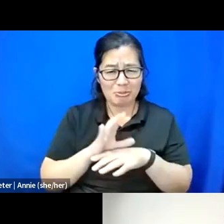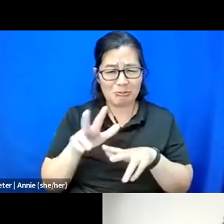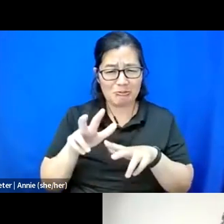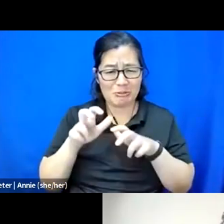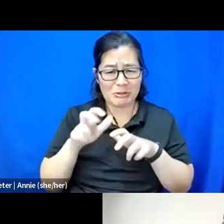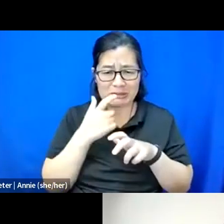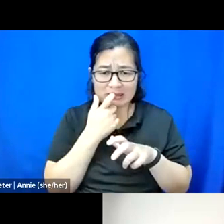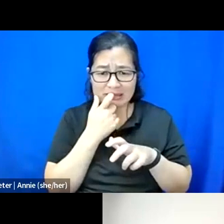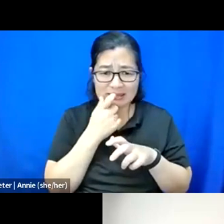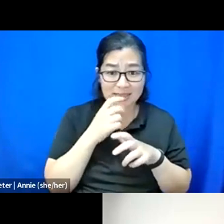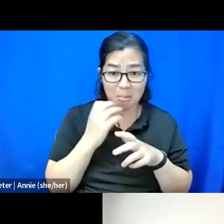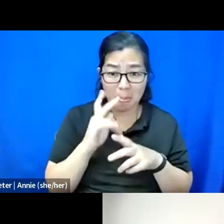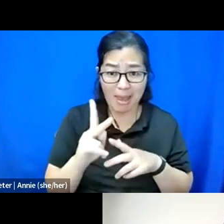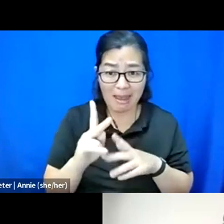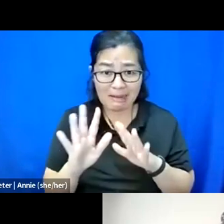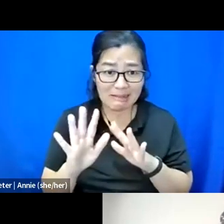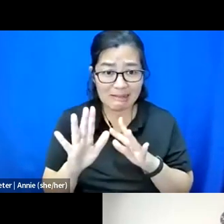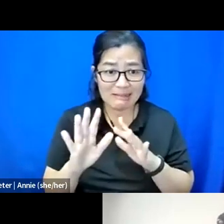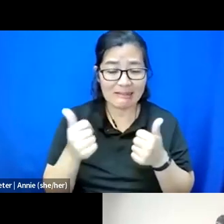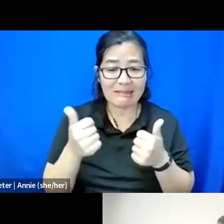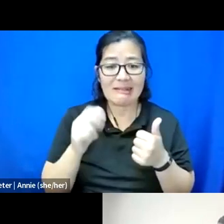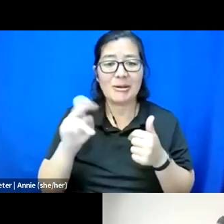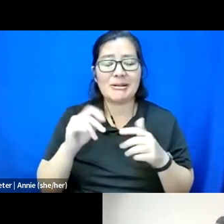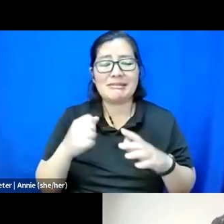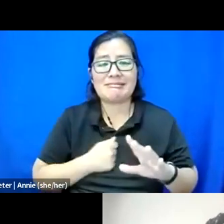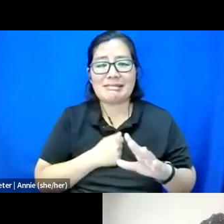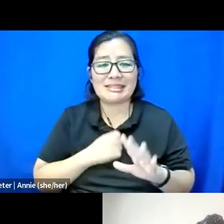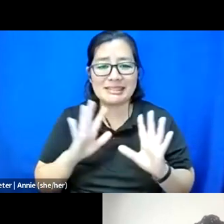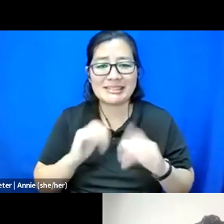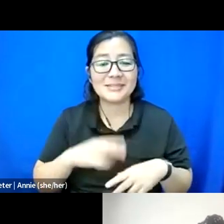Oh, is it back? OK. Sorry about that. My name is Isabella.